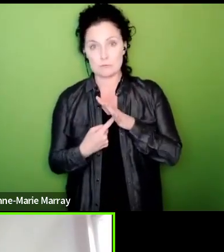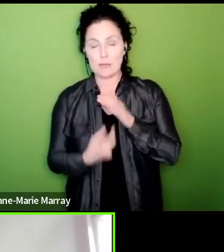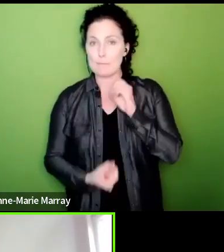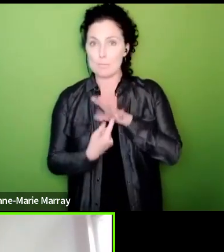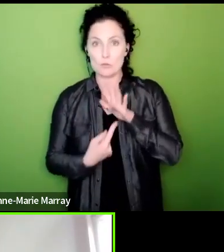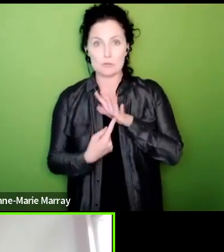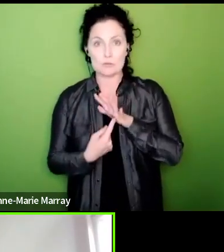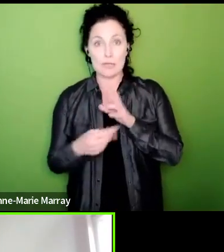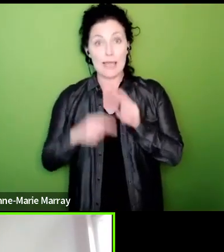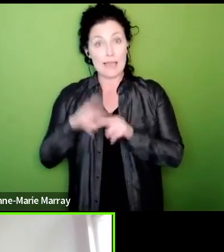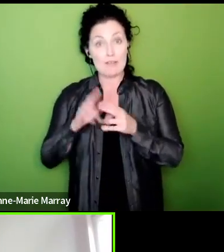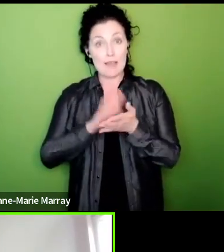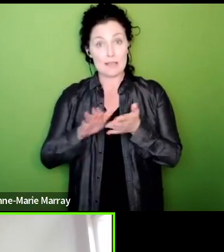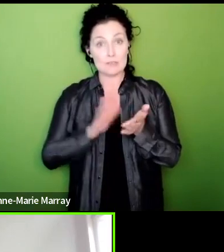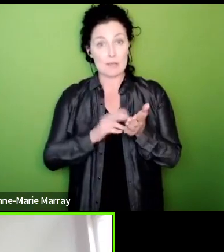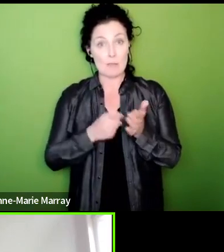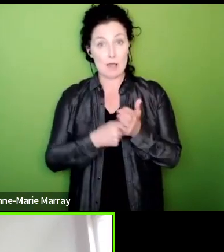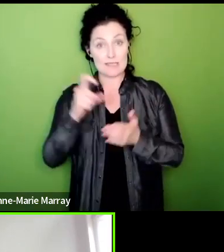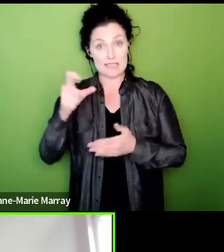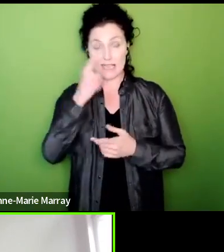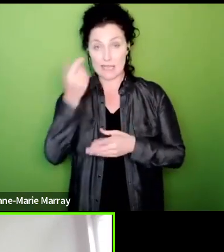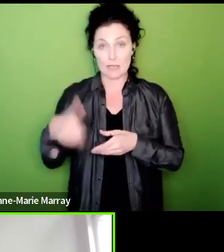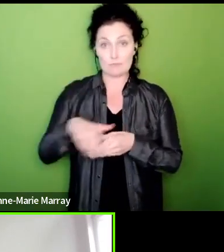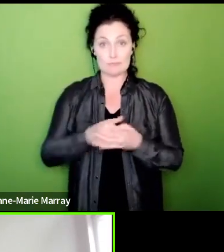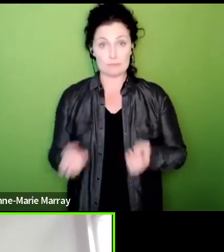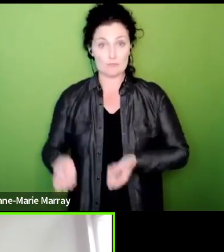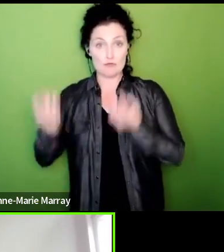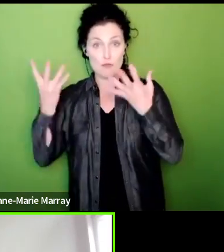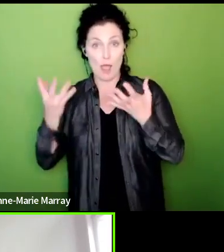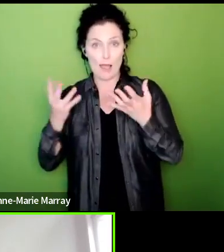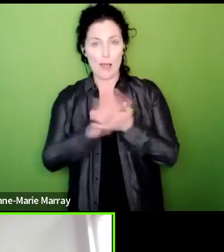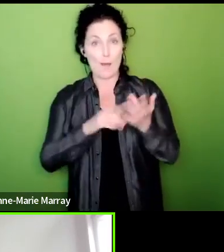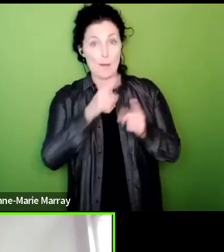send a very clear signal to the government that the dispute which will start next week